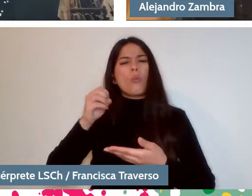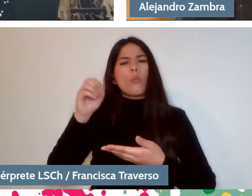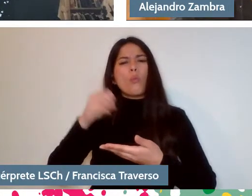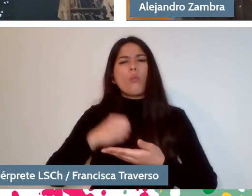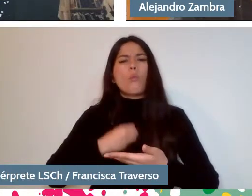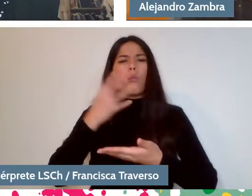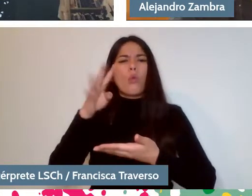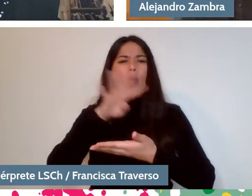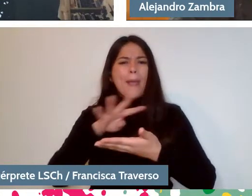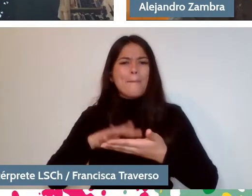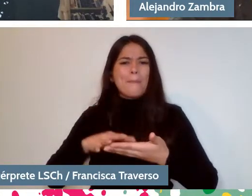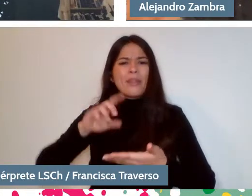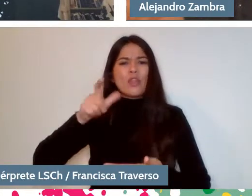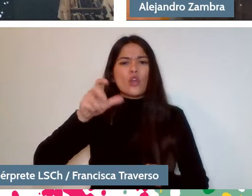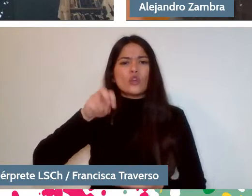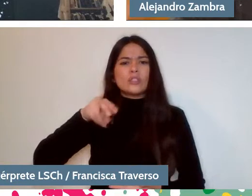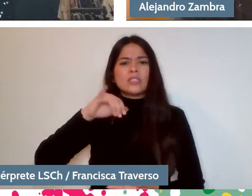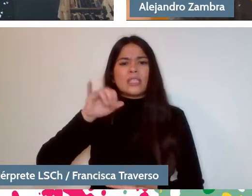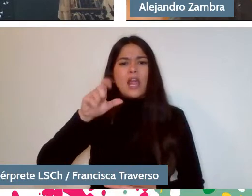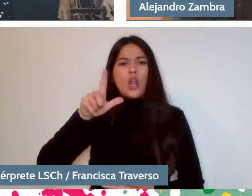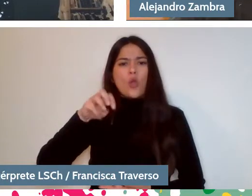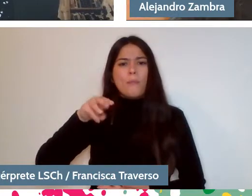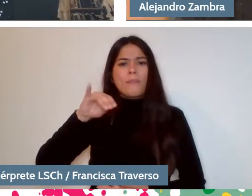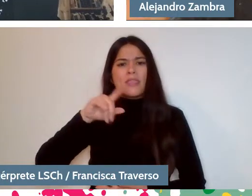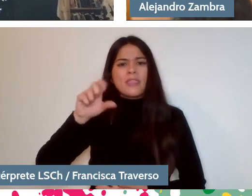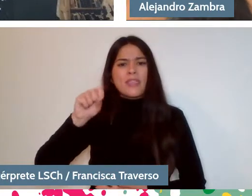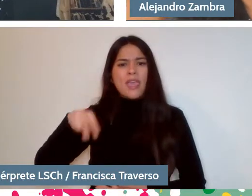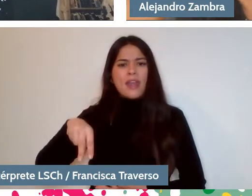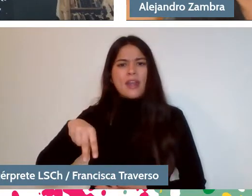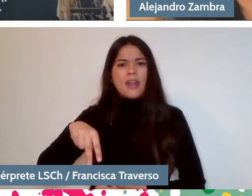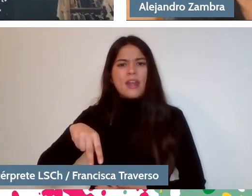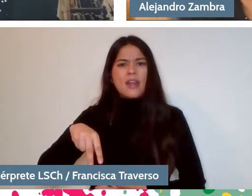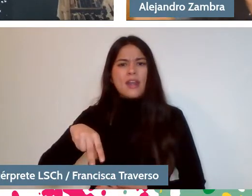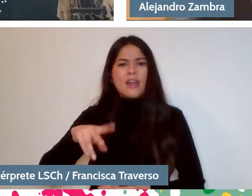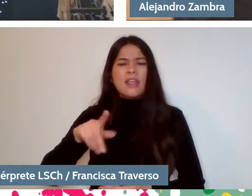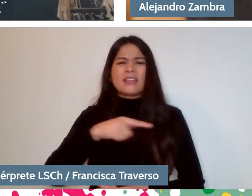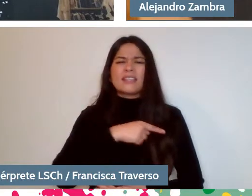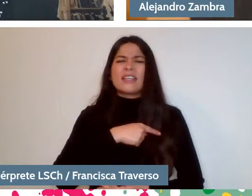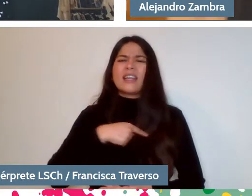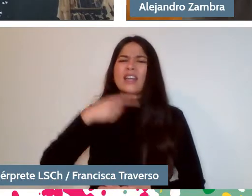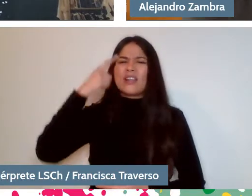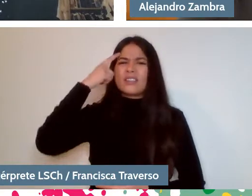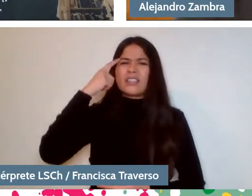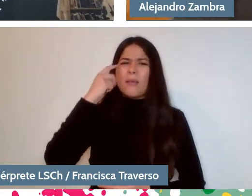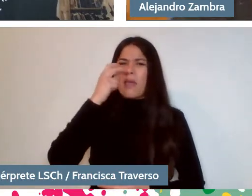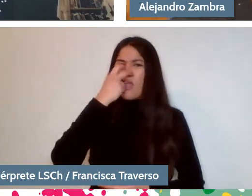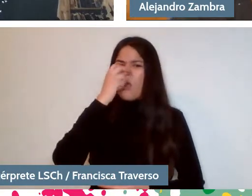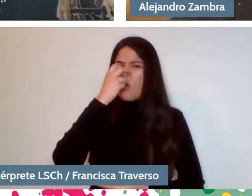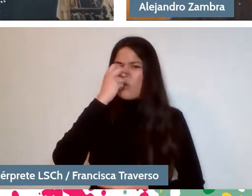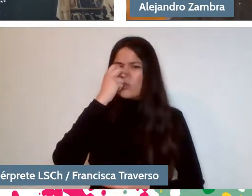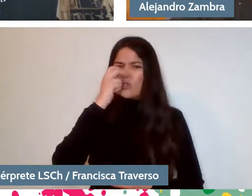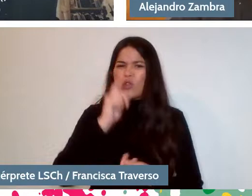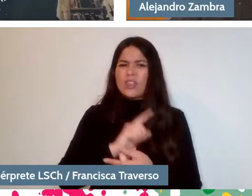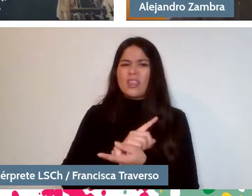if I remember correctly "Transitional Bear". As for transitional objects. -Of course.